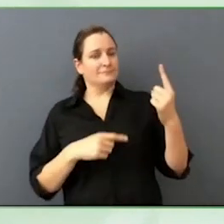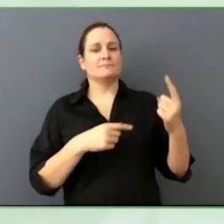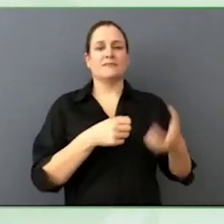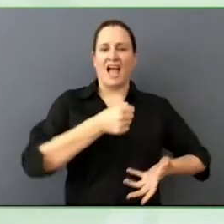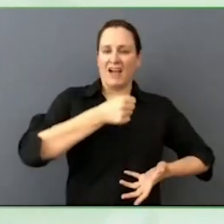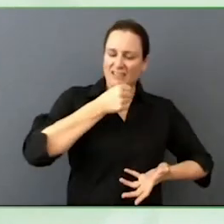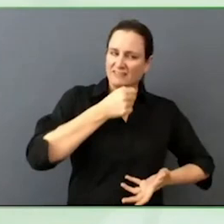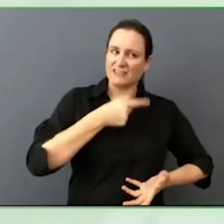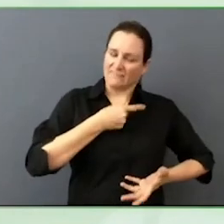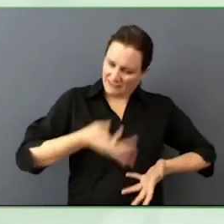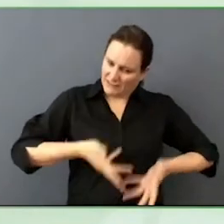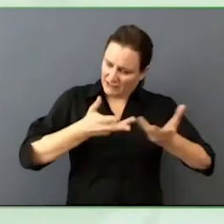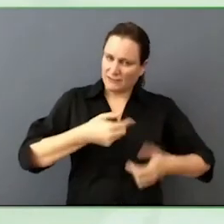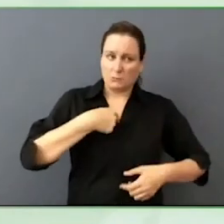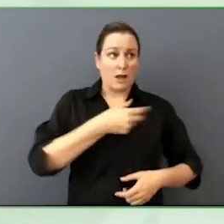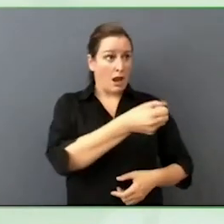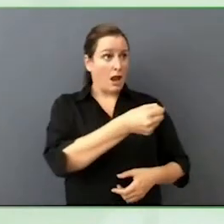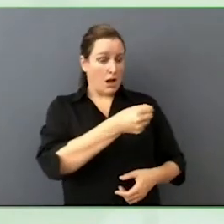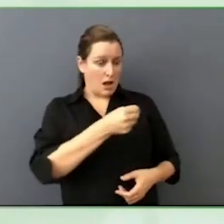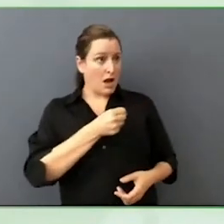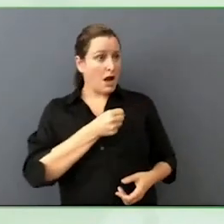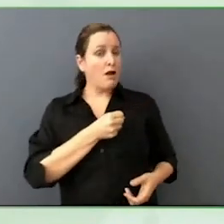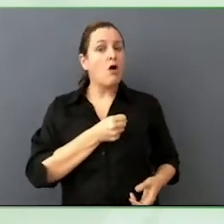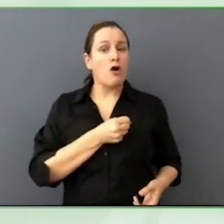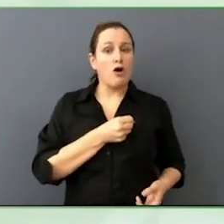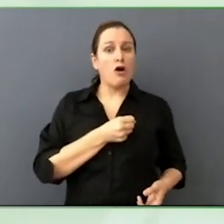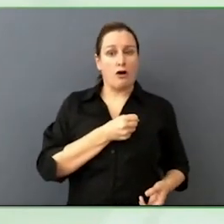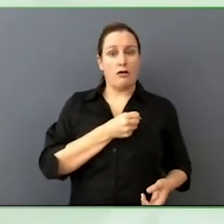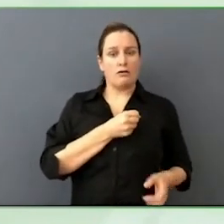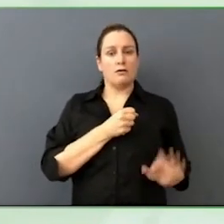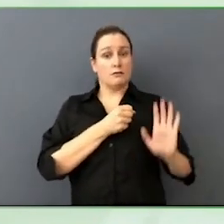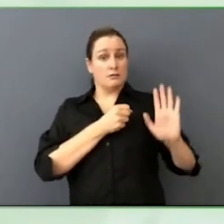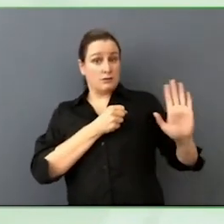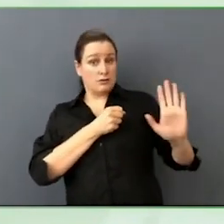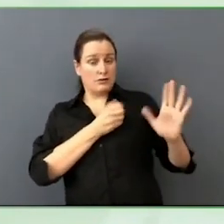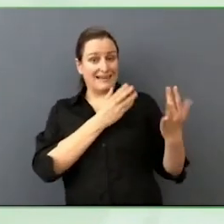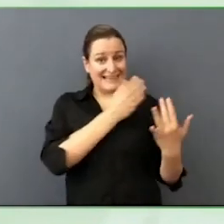That is her showing her access to power influence with me.